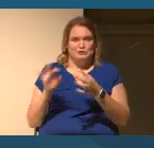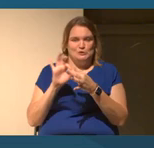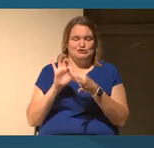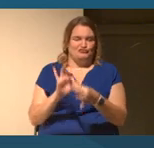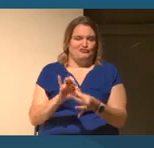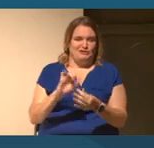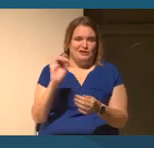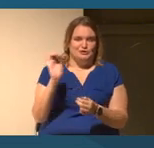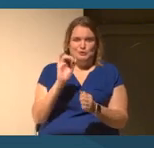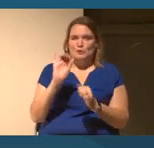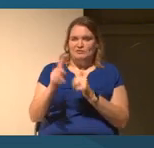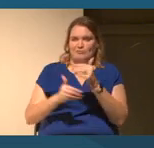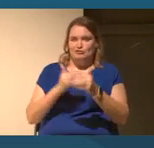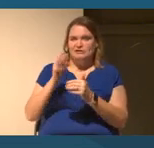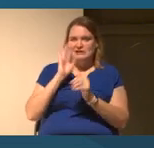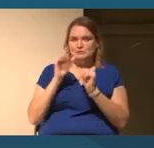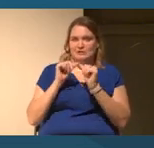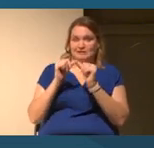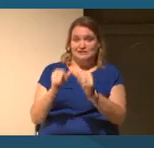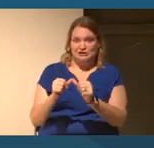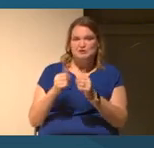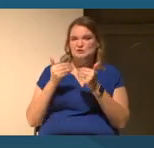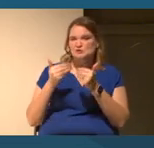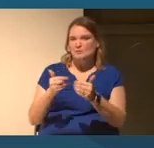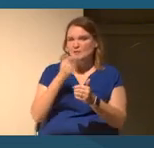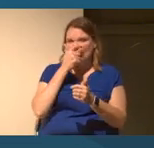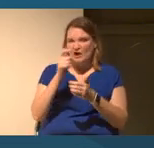And that process will continue as well. OK. Let's go ahead and watch the first one together.